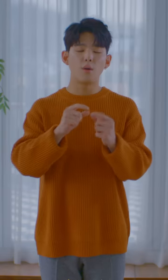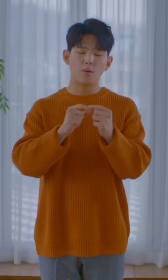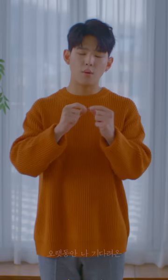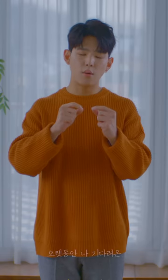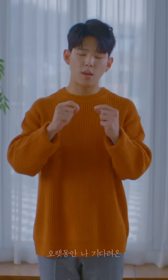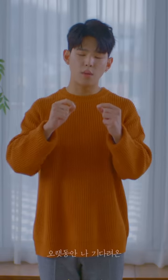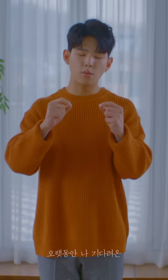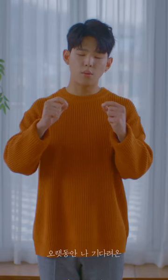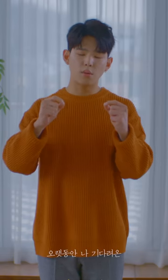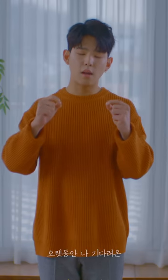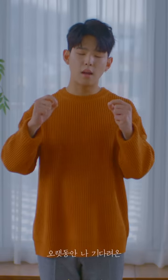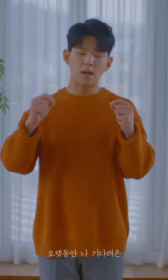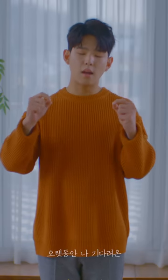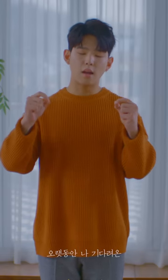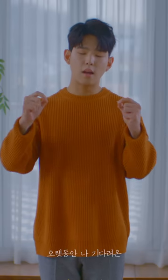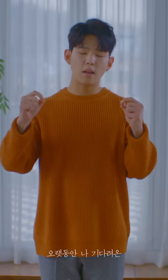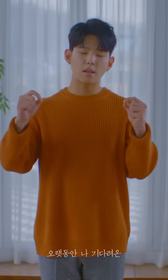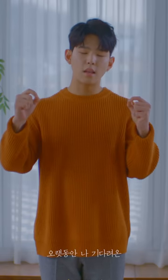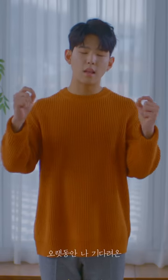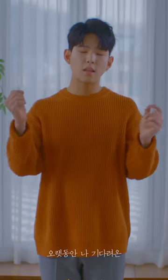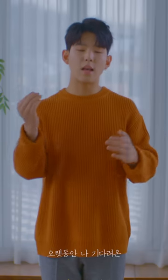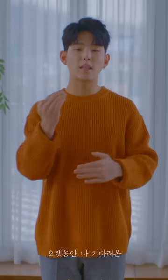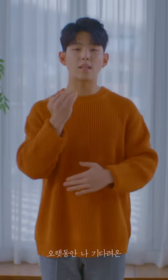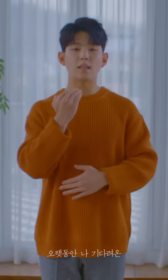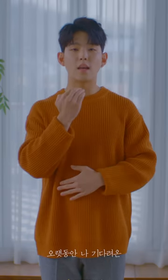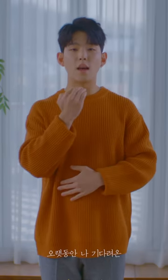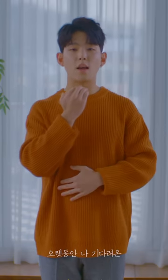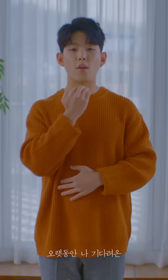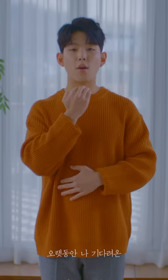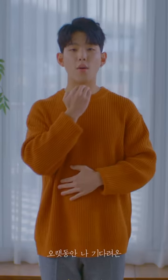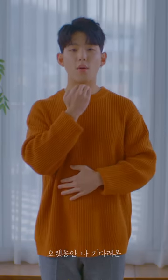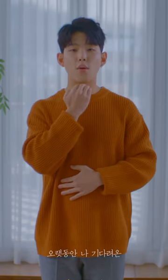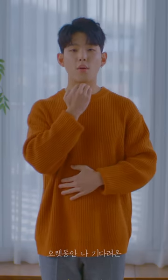I finally have found